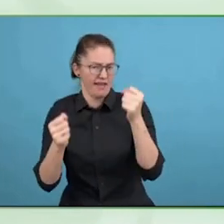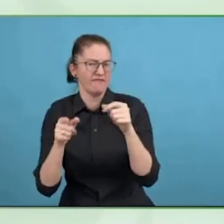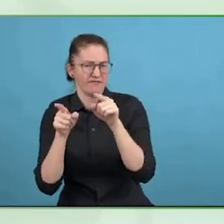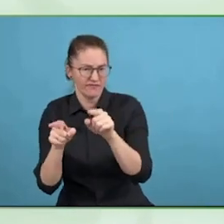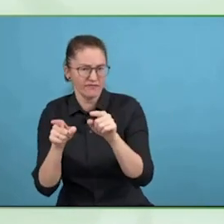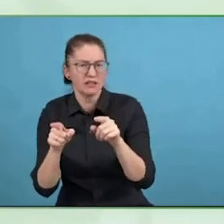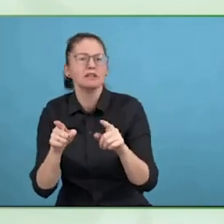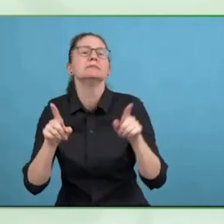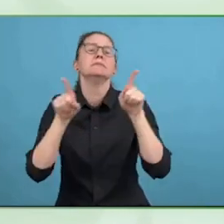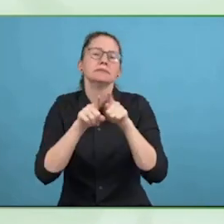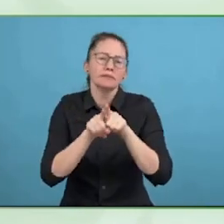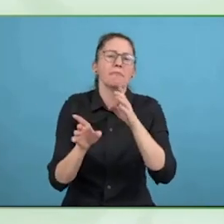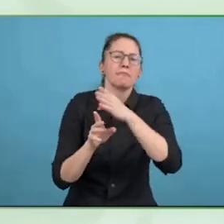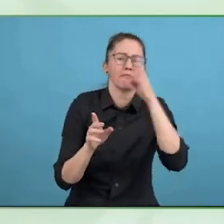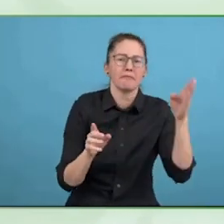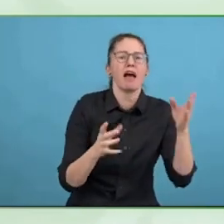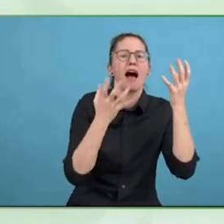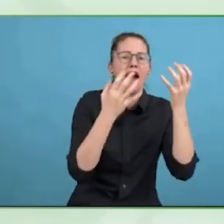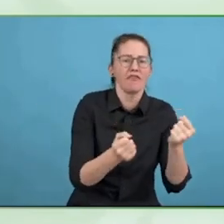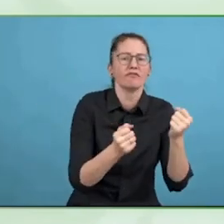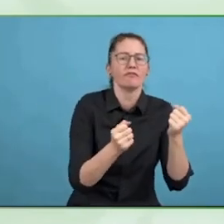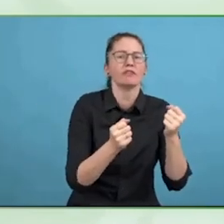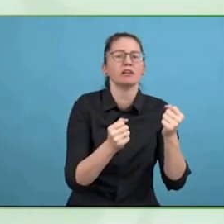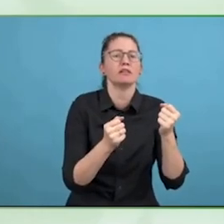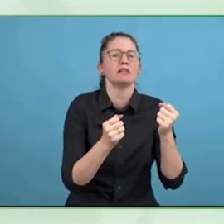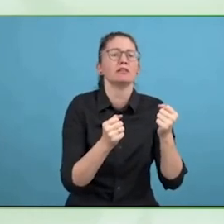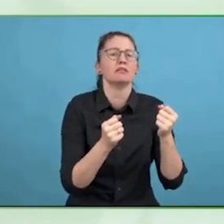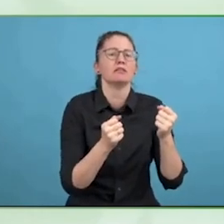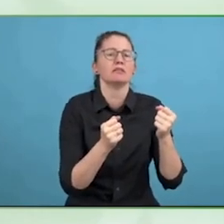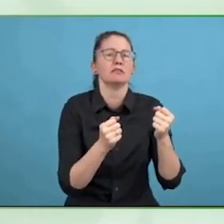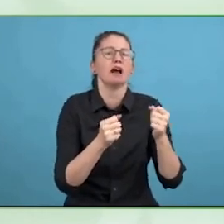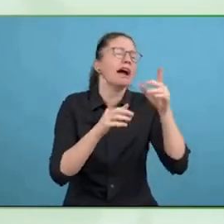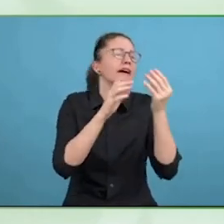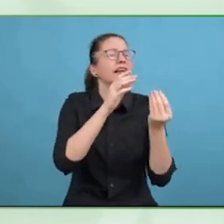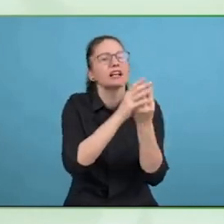the local colleagues look at it and the head office you can then do the